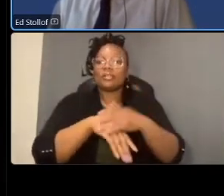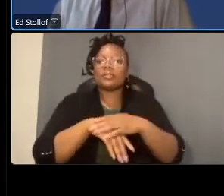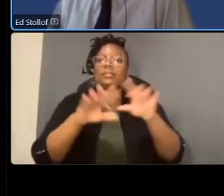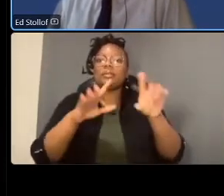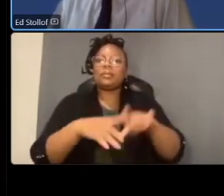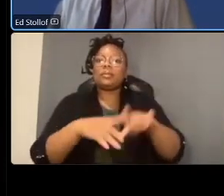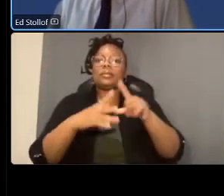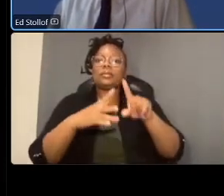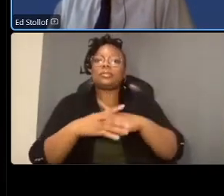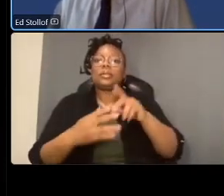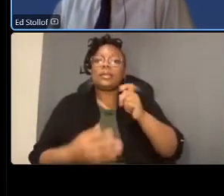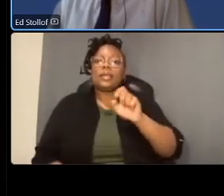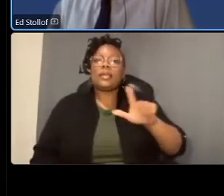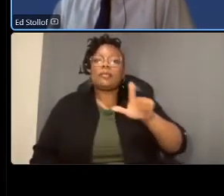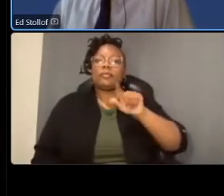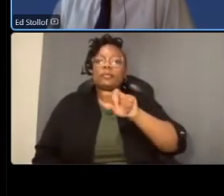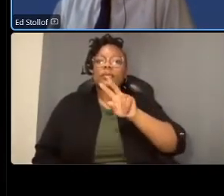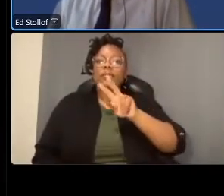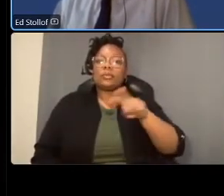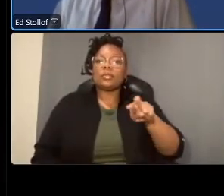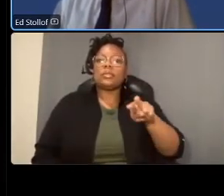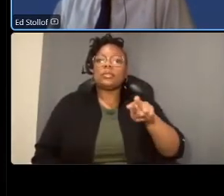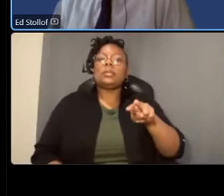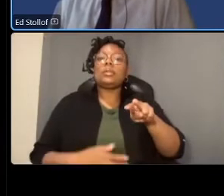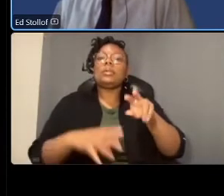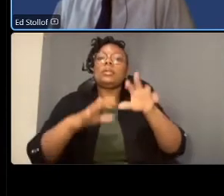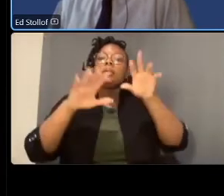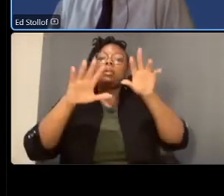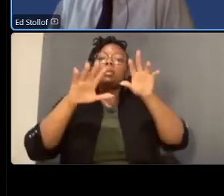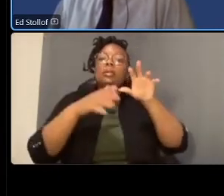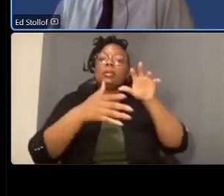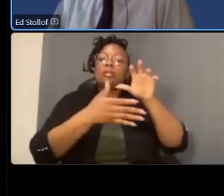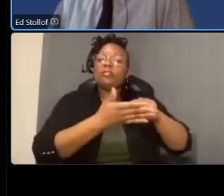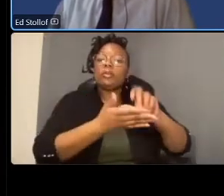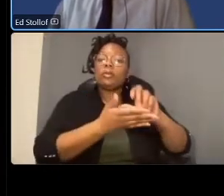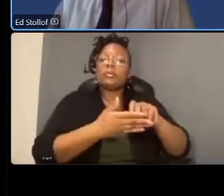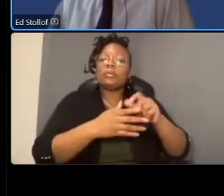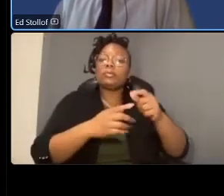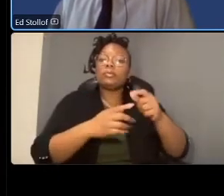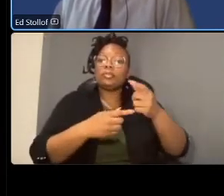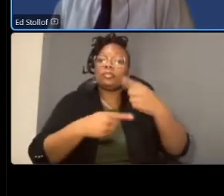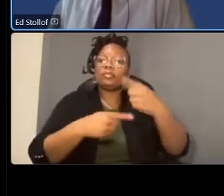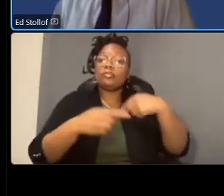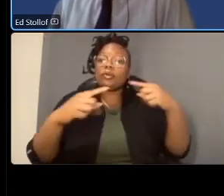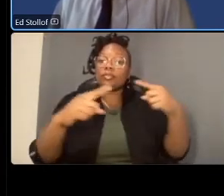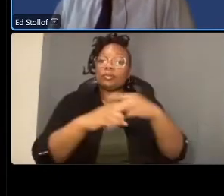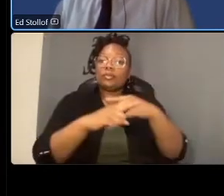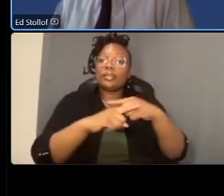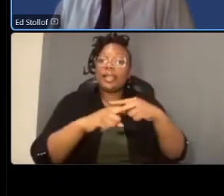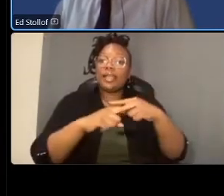22 to remove the reversible lane pavement markings and we hope to complete that within a few weeks